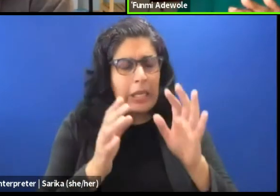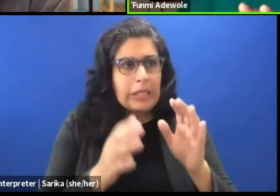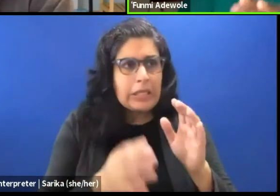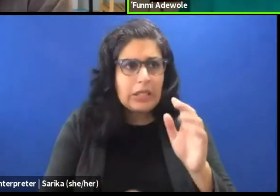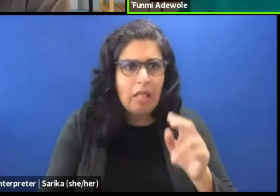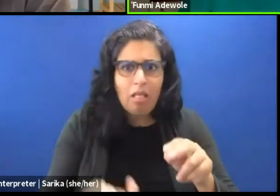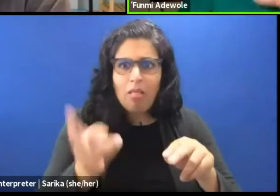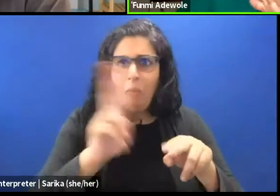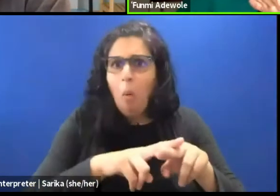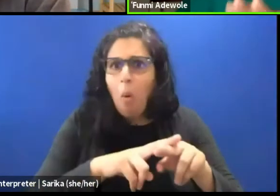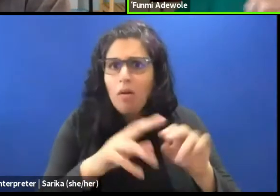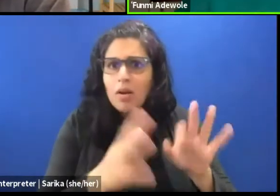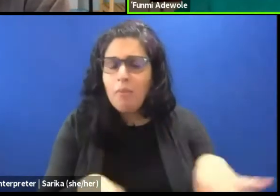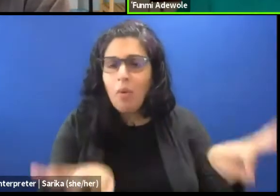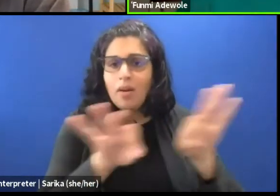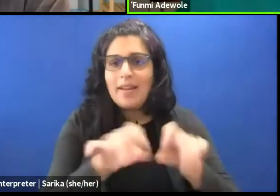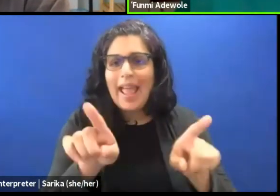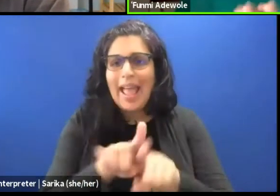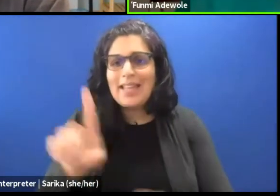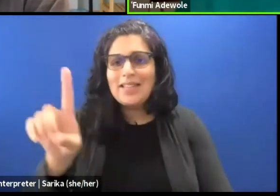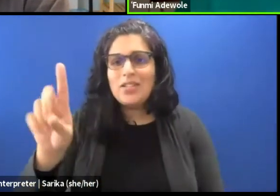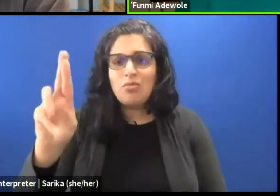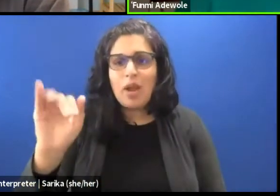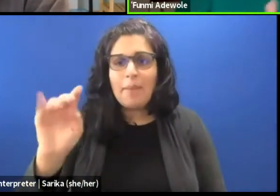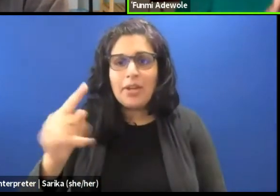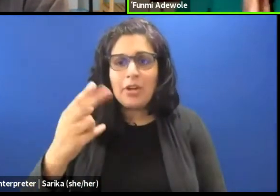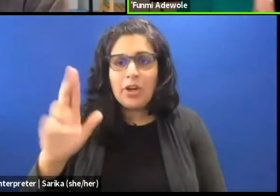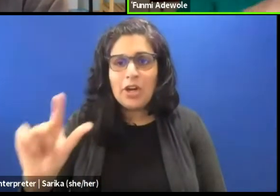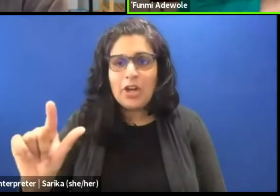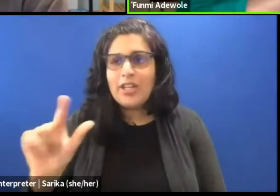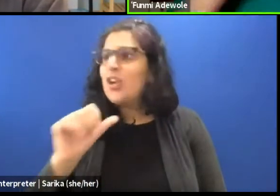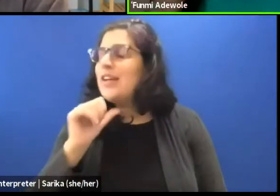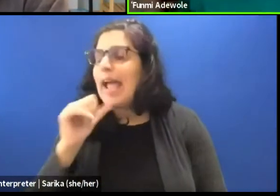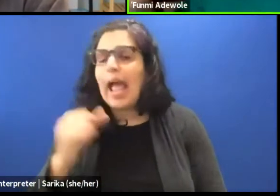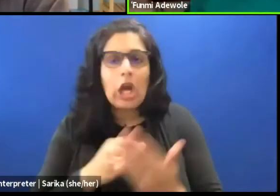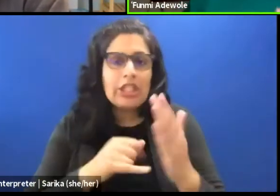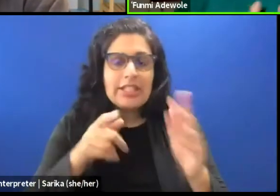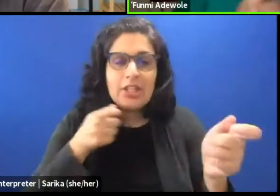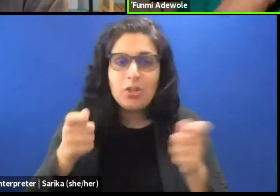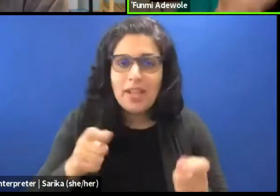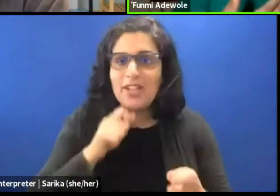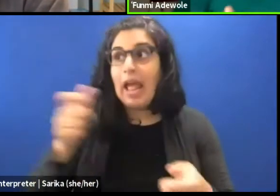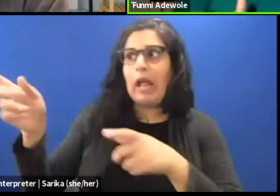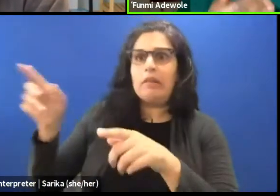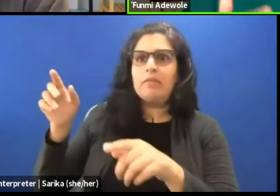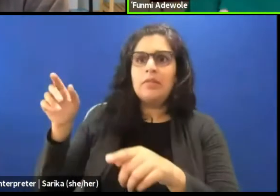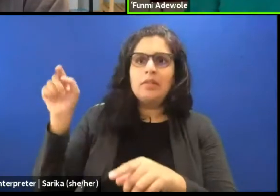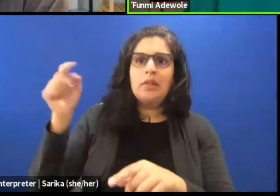because as a dramaturge, you are not the artistic director, you not directing people around but you are helping them,